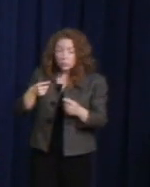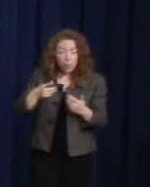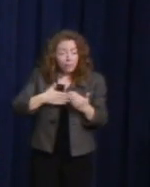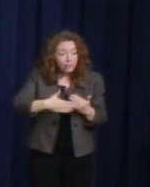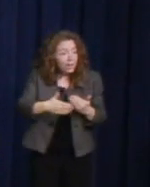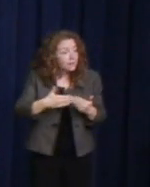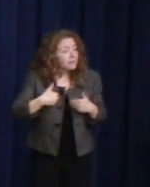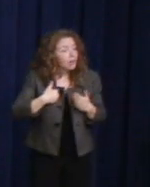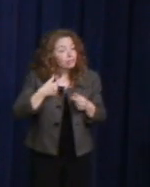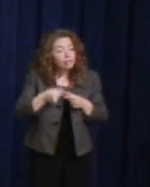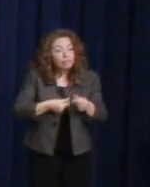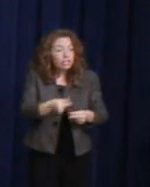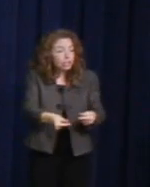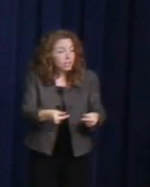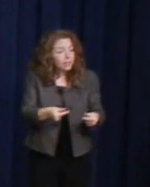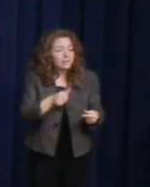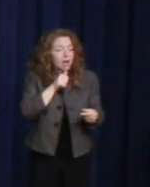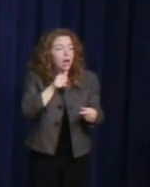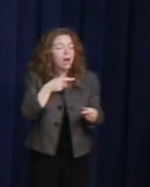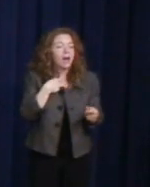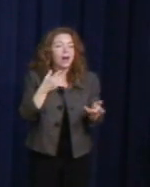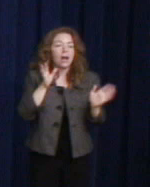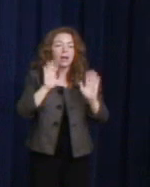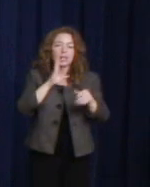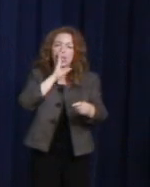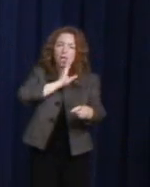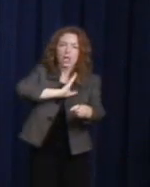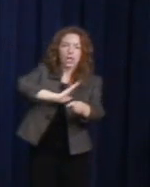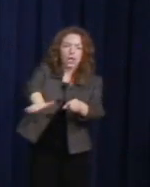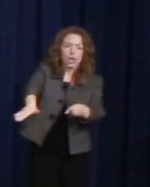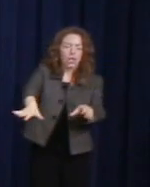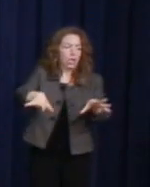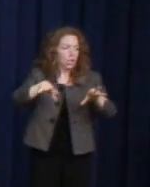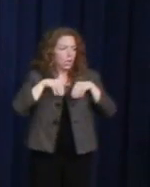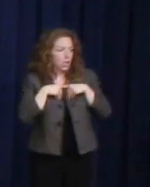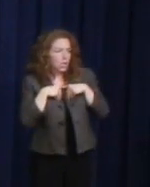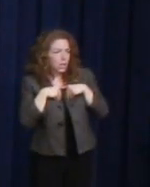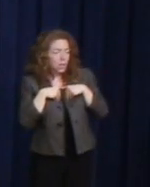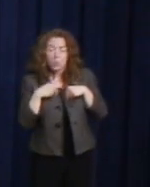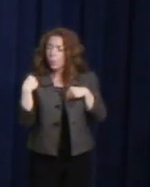Sure, we have mayor's equality. What's the big deal? Yes, you can be in Boy Scouts if you're